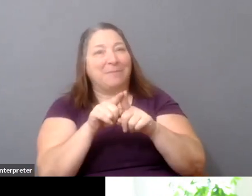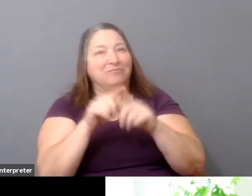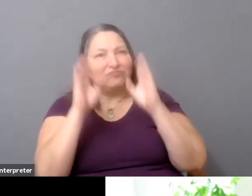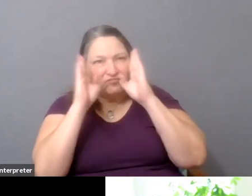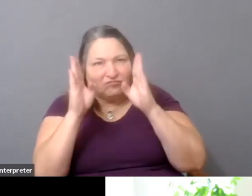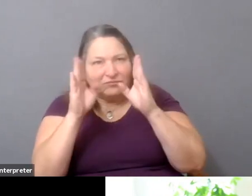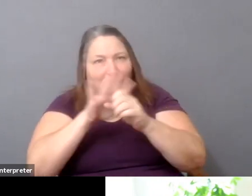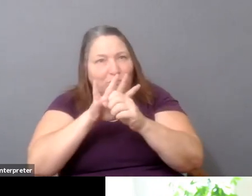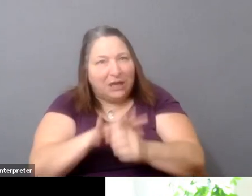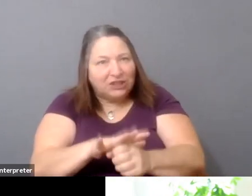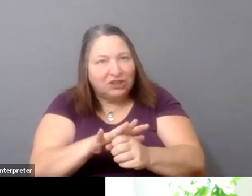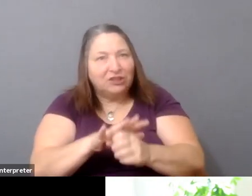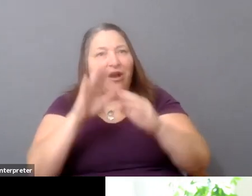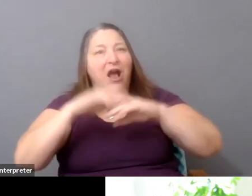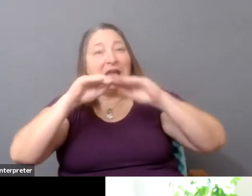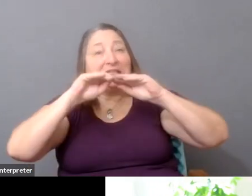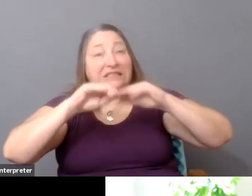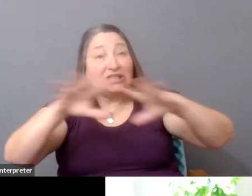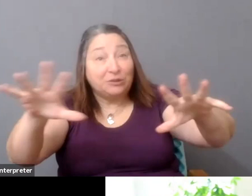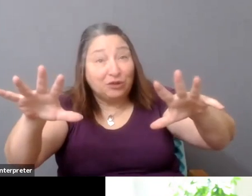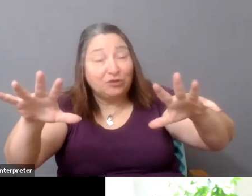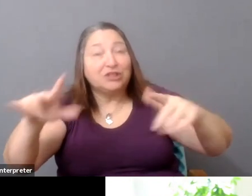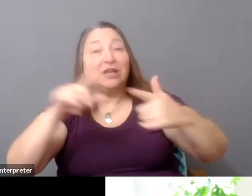on the marketing and acquisition side of it. But I think that--